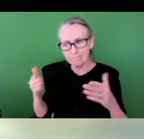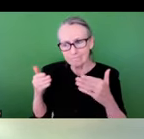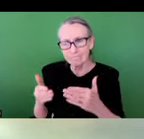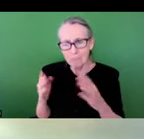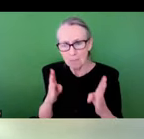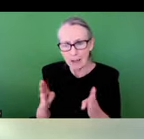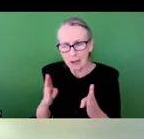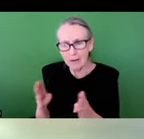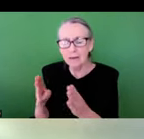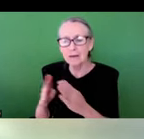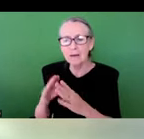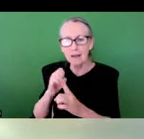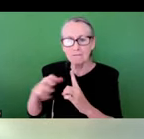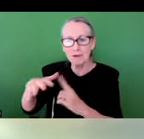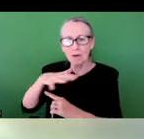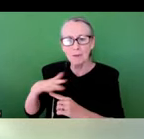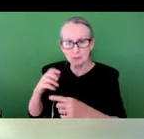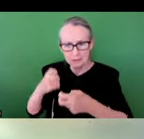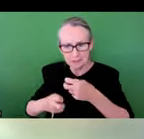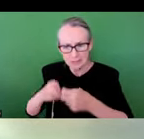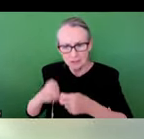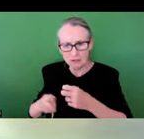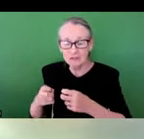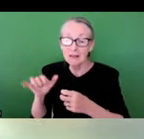and resilience in planning responses to extreme events like urban flooding.